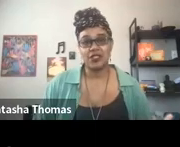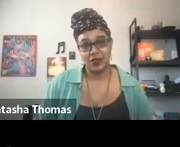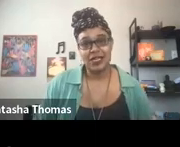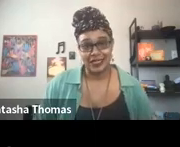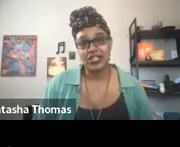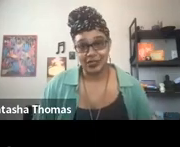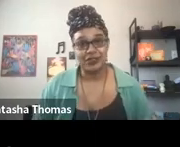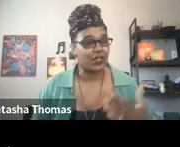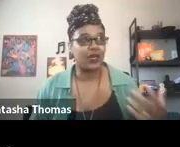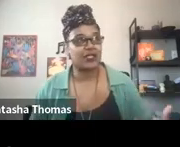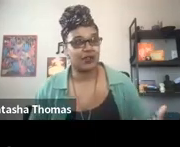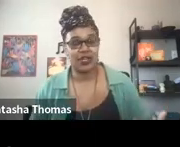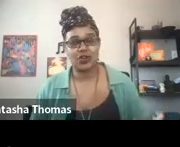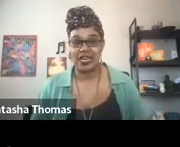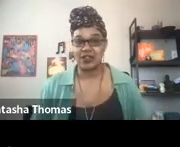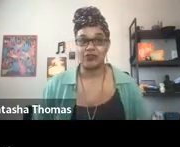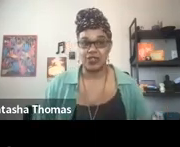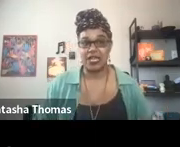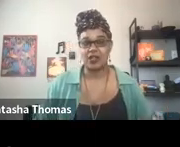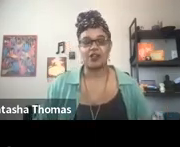across as very clinical, even though it is a very creative thing.